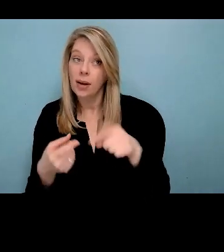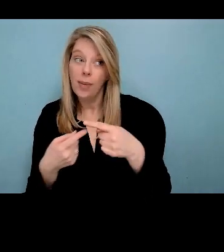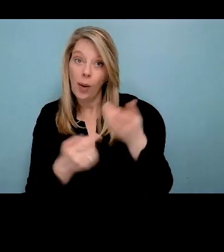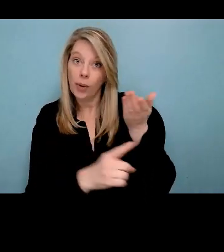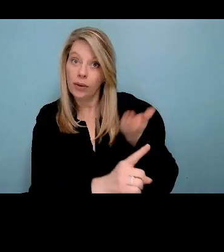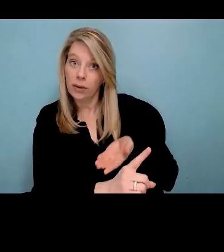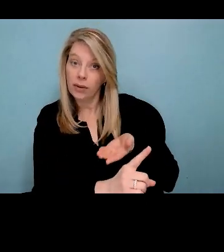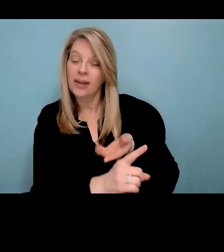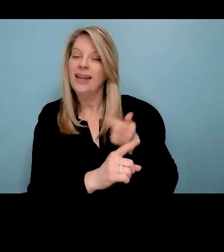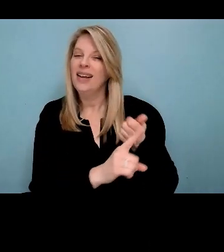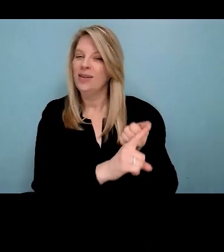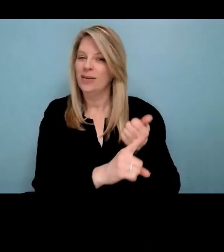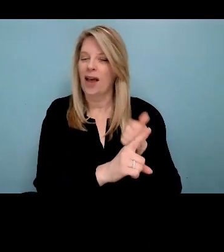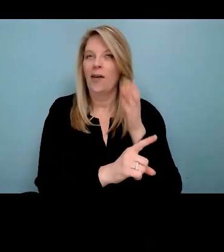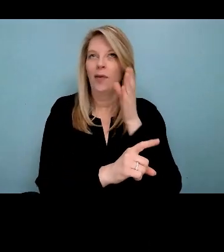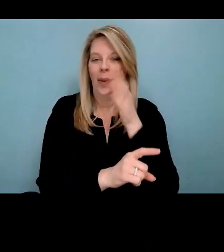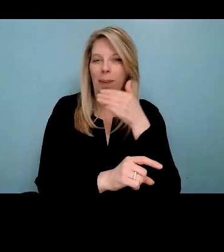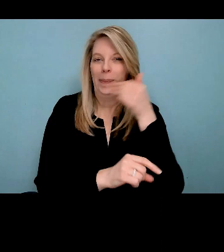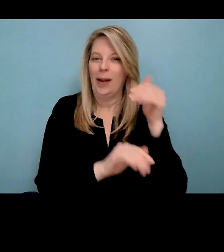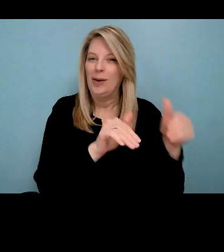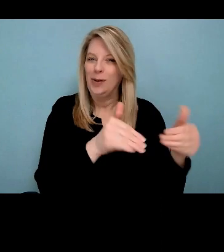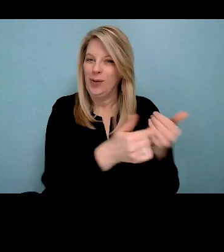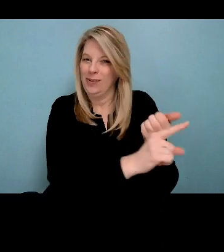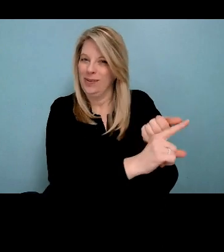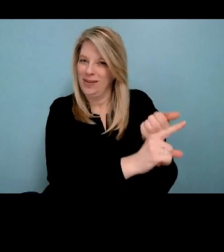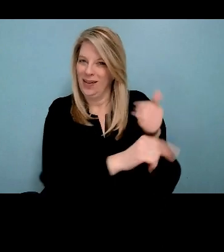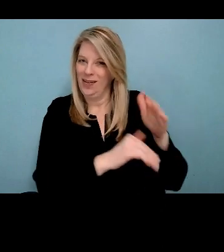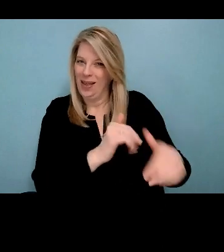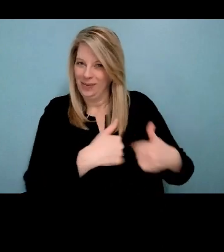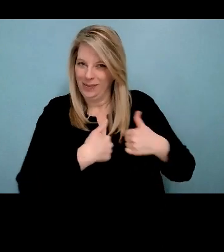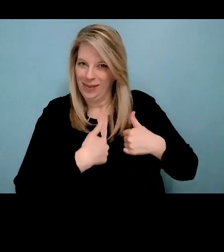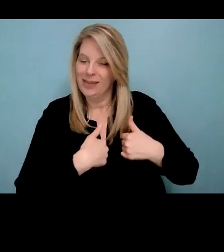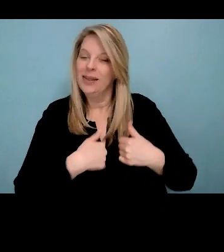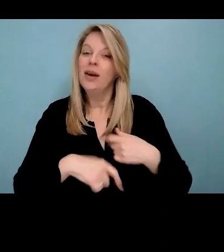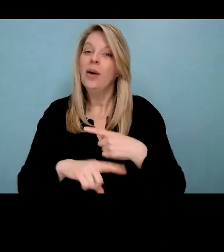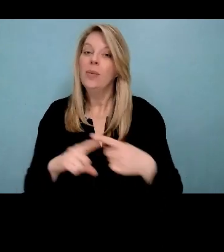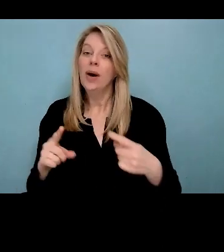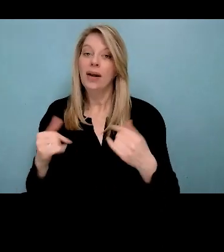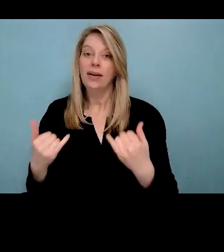Shauna is the executive director of the Manage of a Harm Reduction Network. And has words